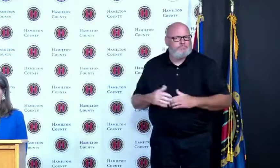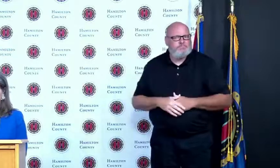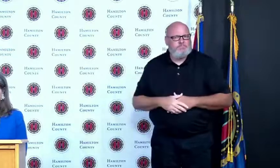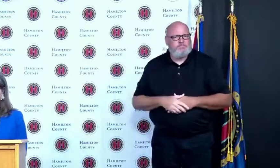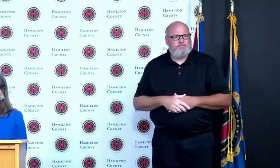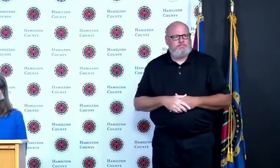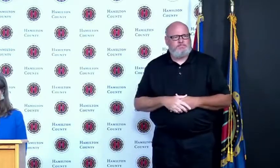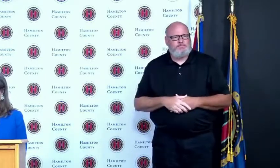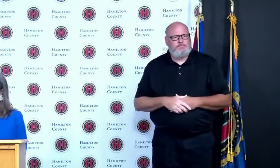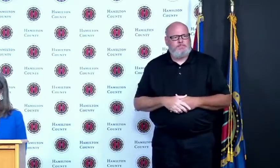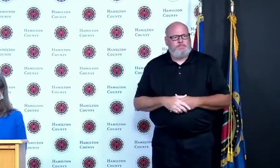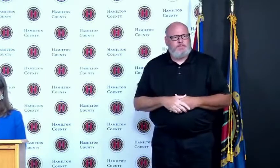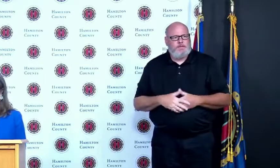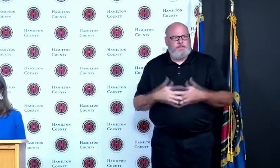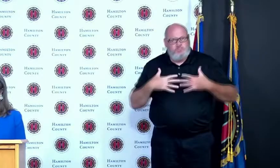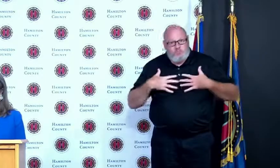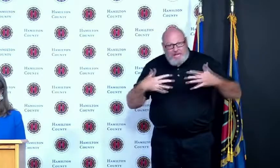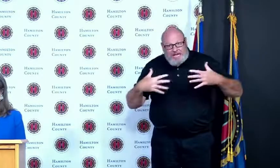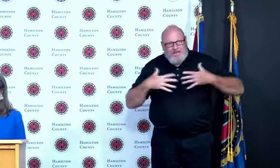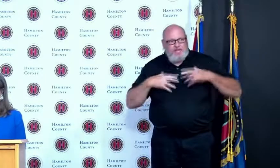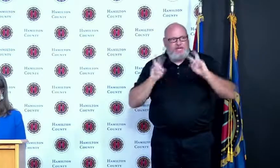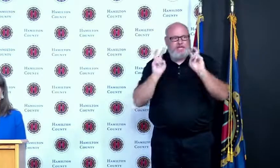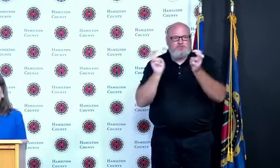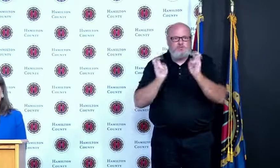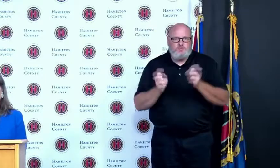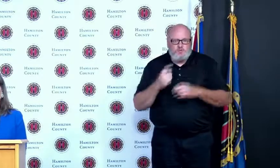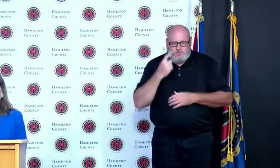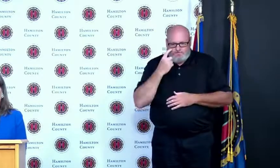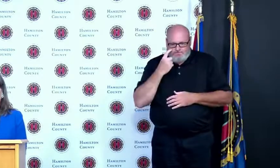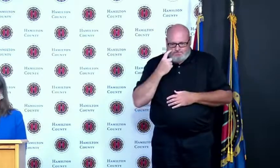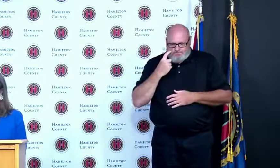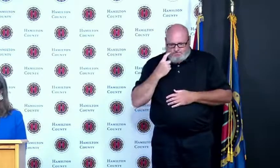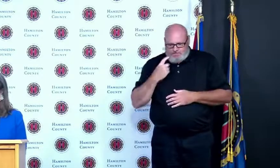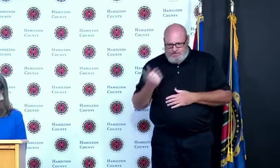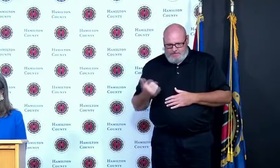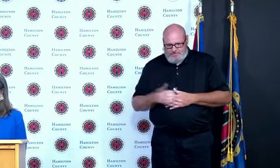we also know that the virus is still present in our community